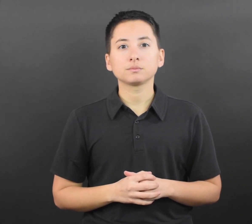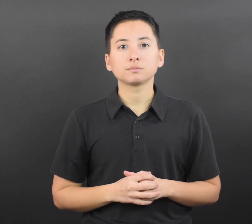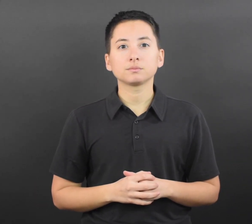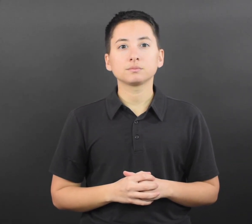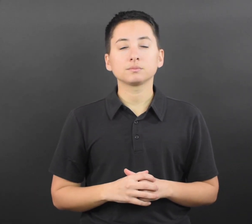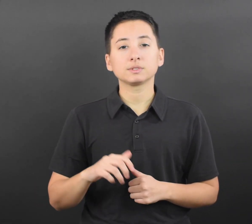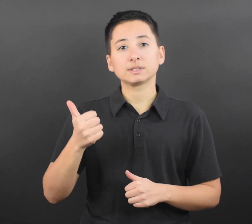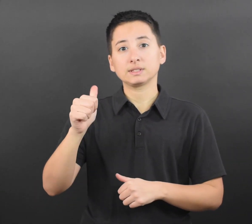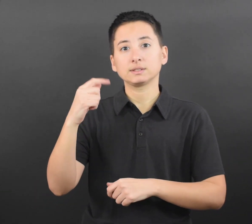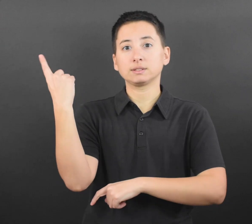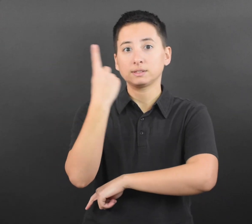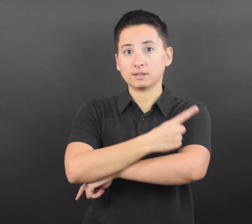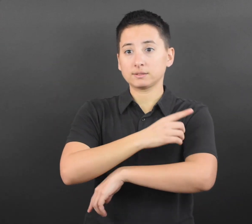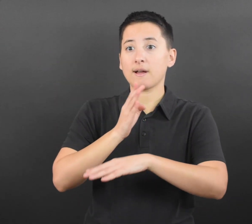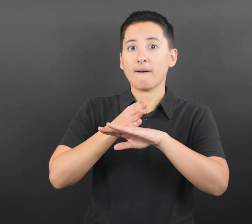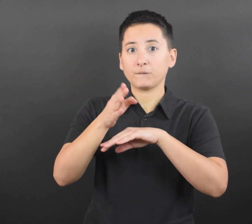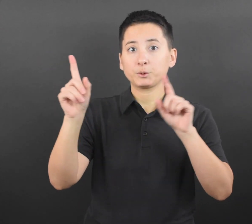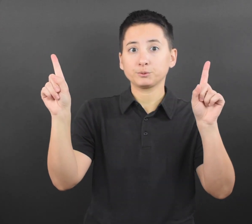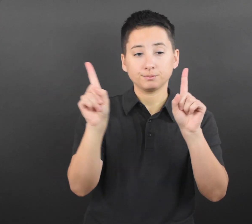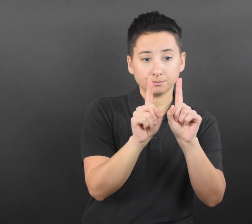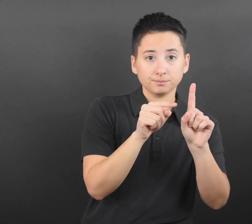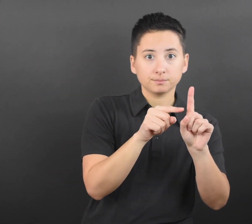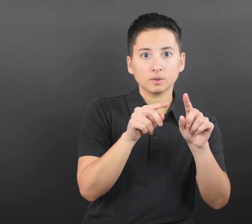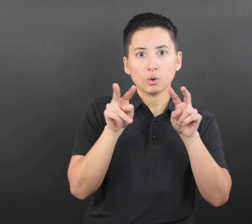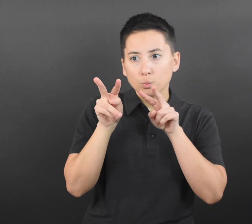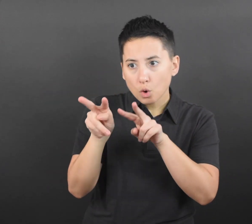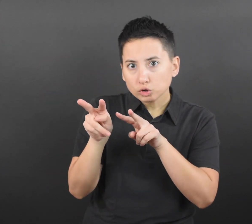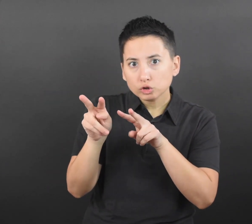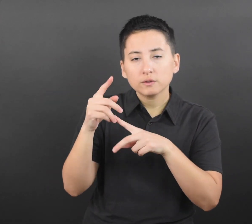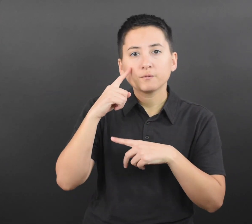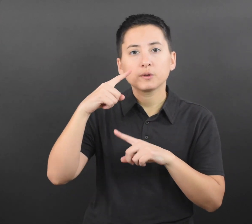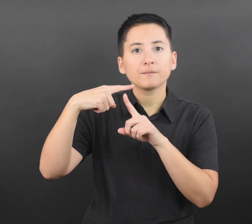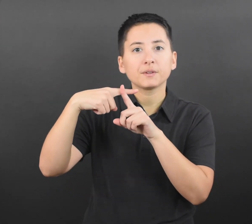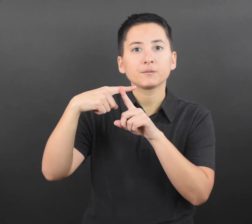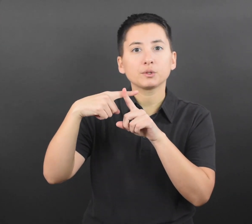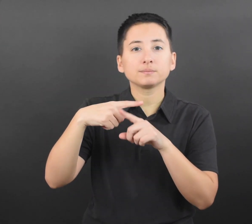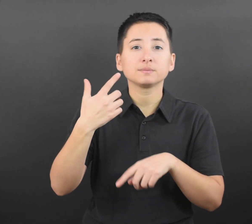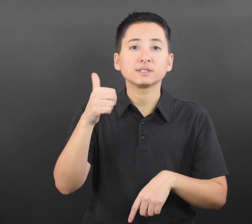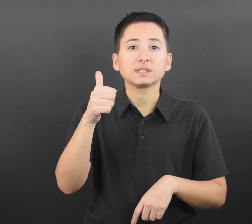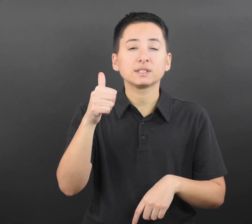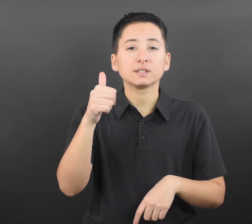when around others at home, if possible. • For 10 days after their last close